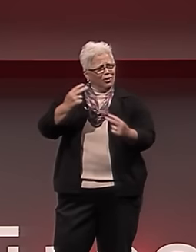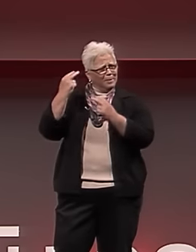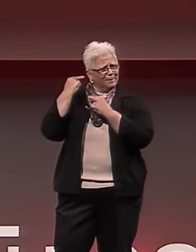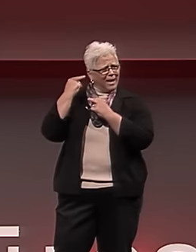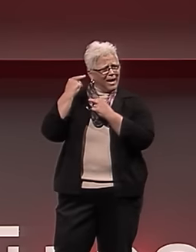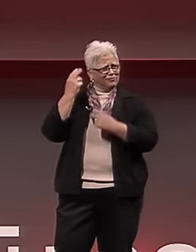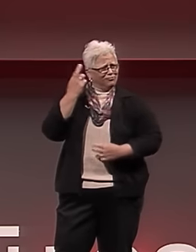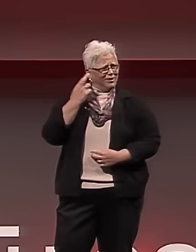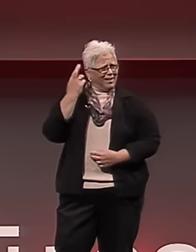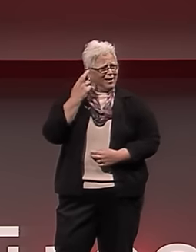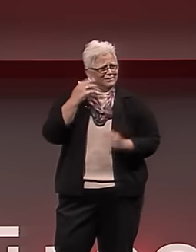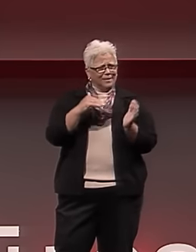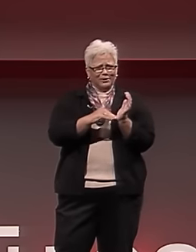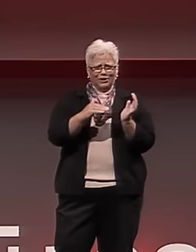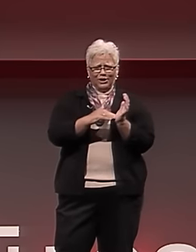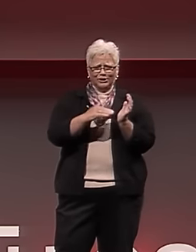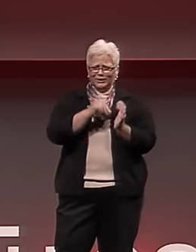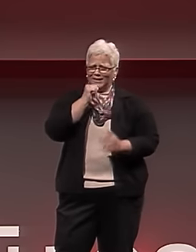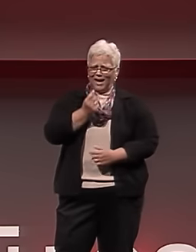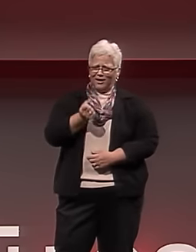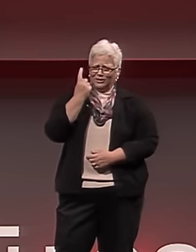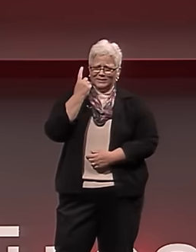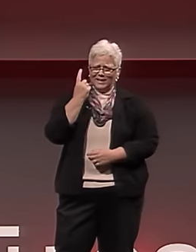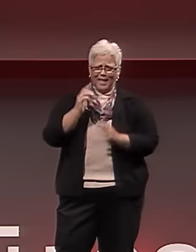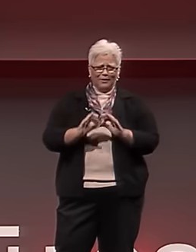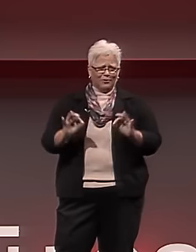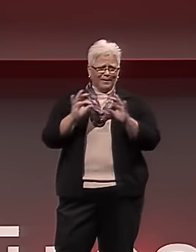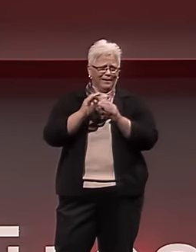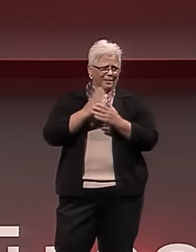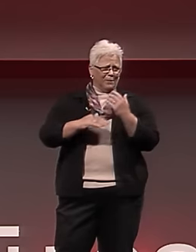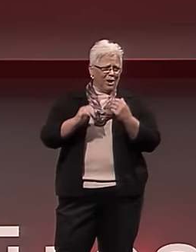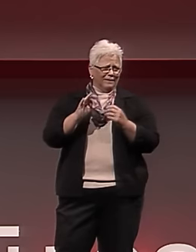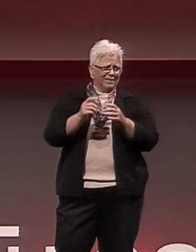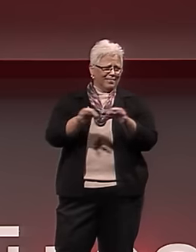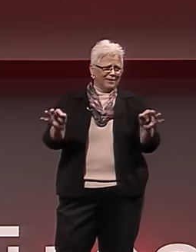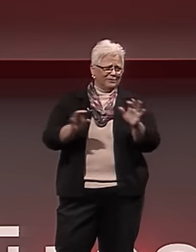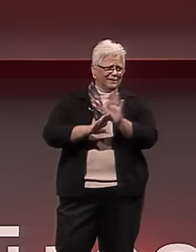My parents, upon looking back, realized that the doctors didn't really understand